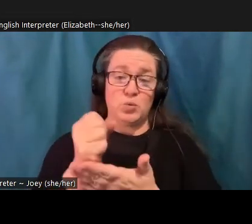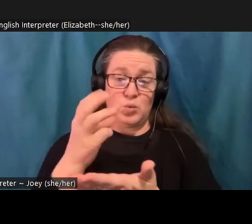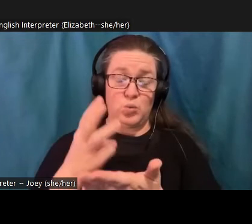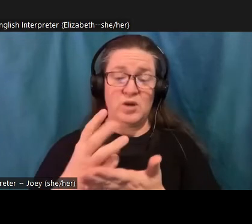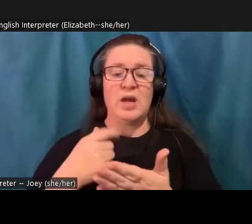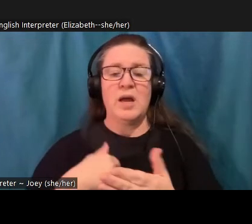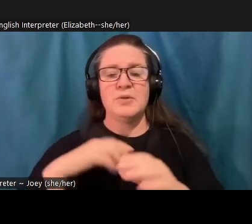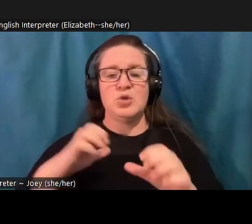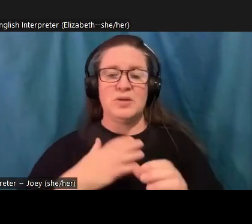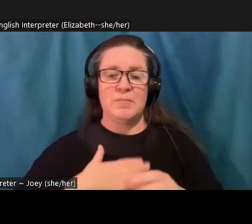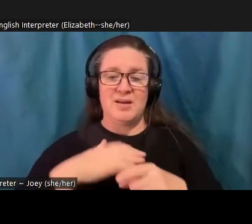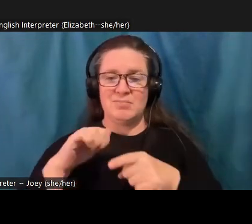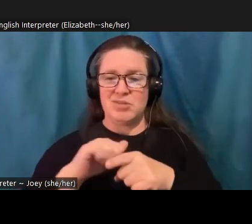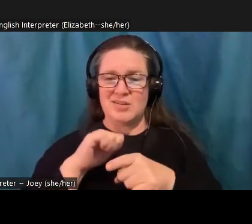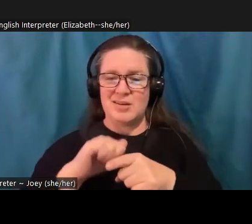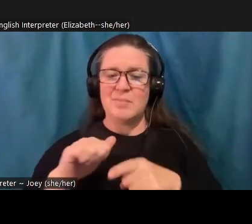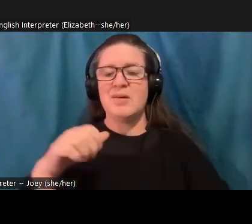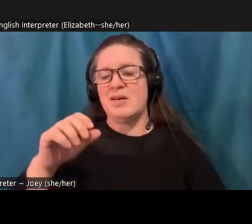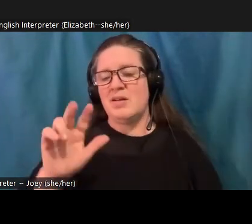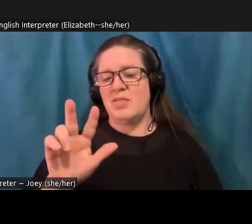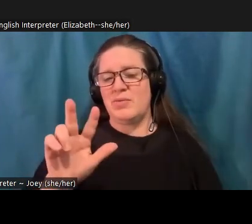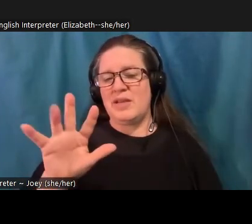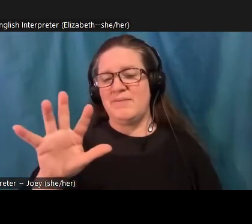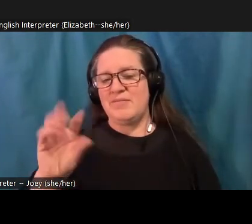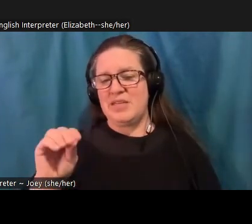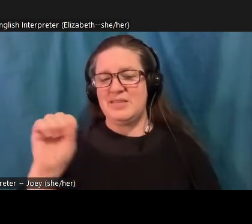Seattle. And something that I am deeply appreciating about that